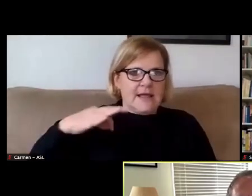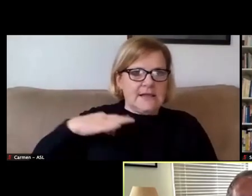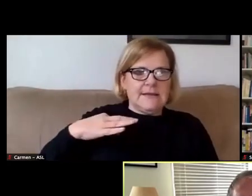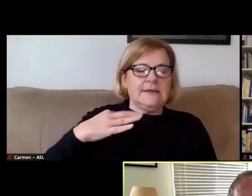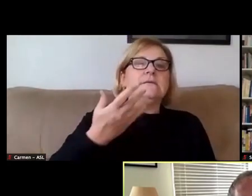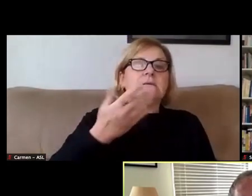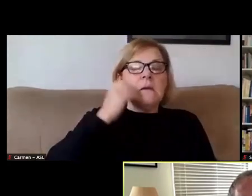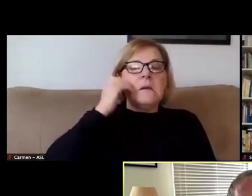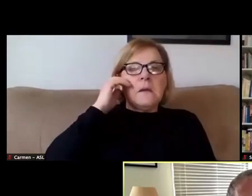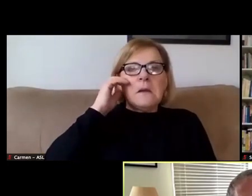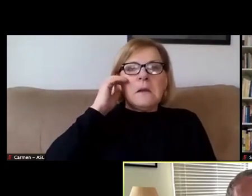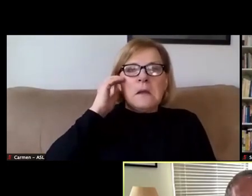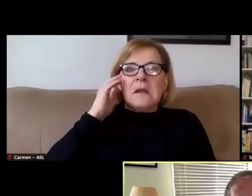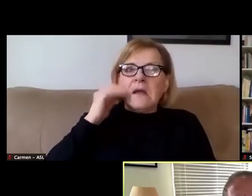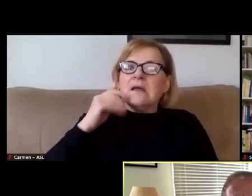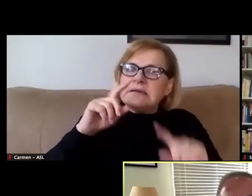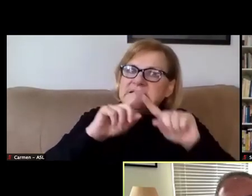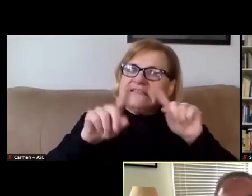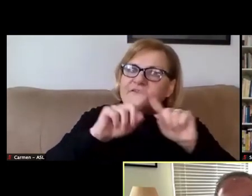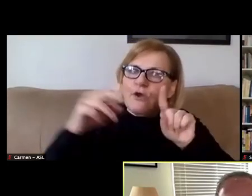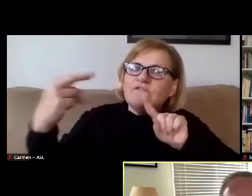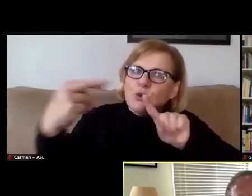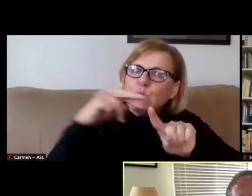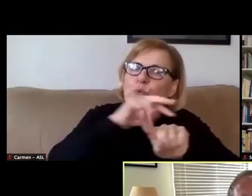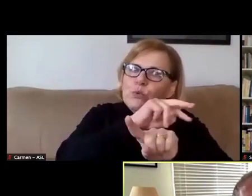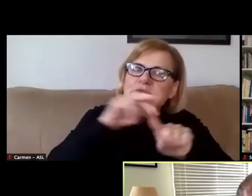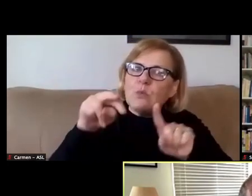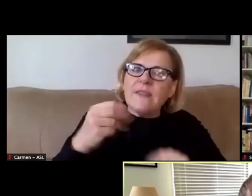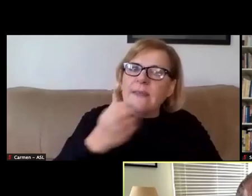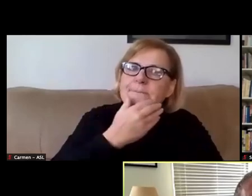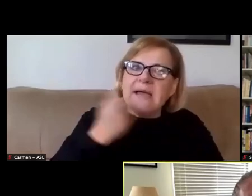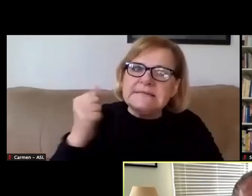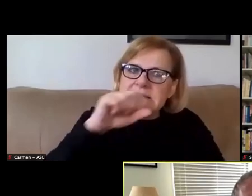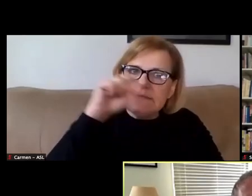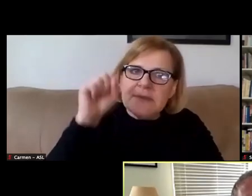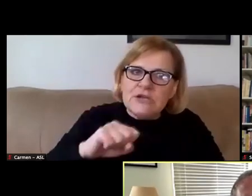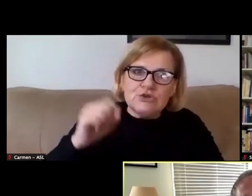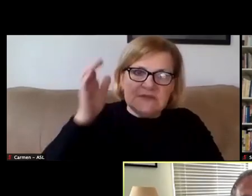There's a broad array of different views on what the ideal semester looks like for the University of Michigan.